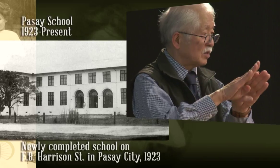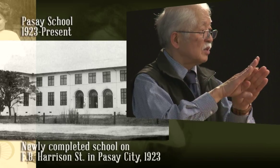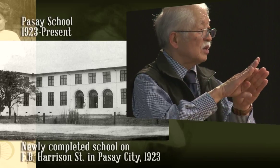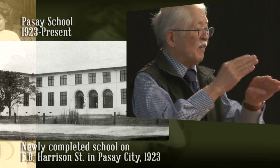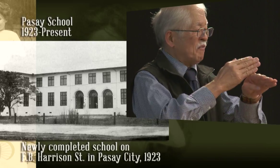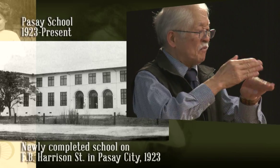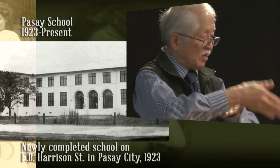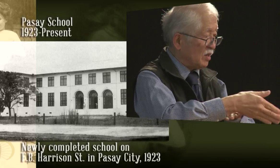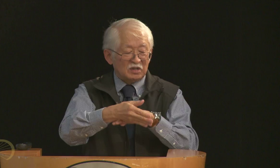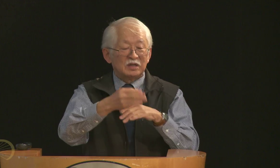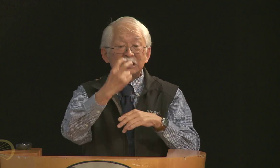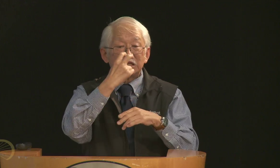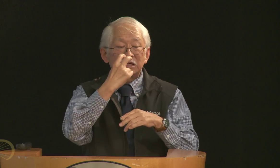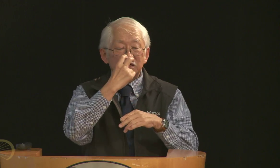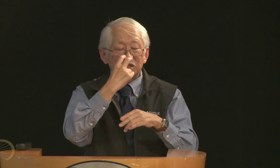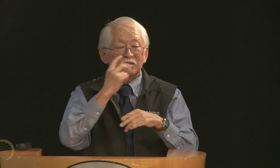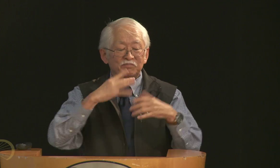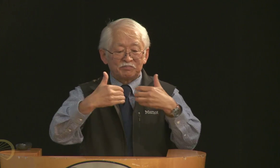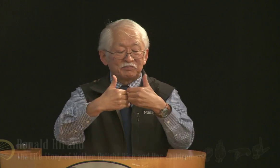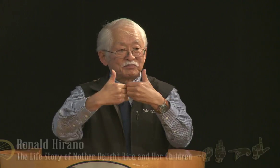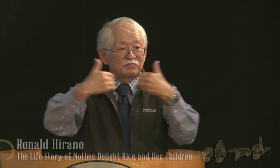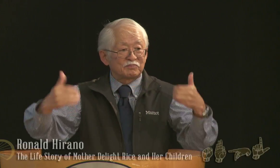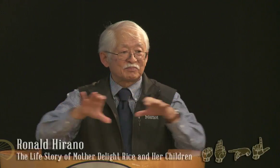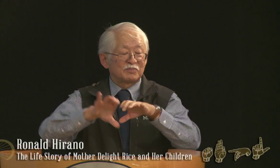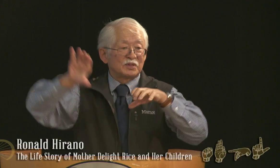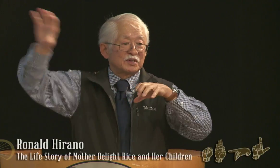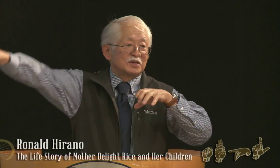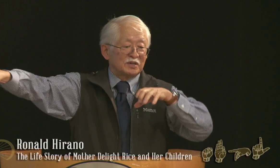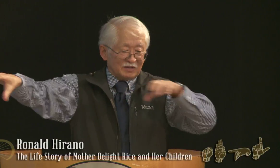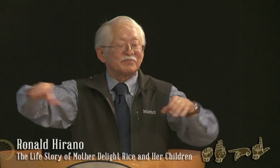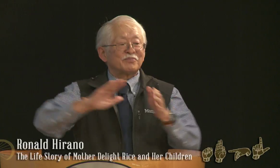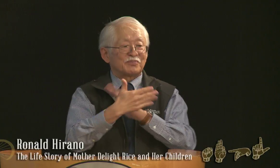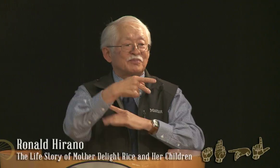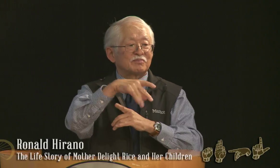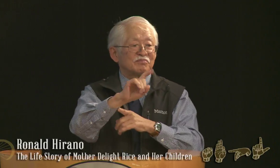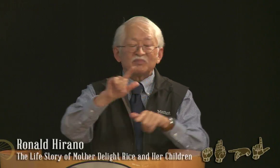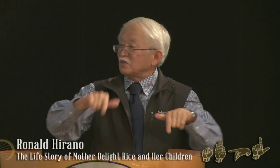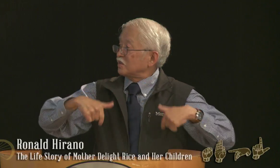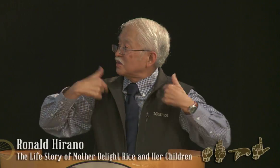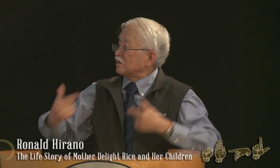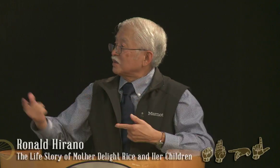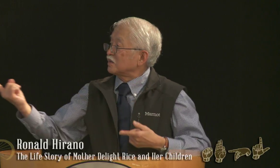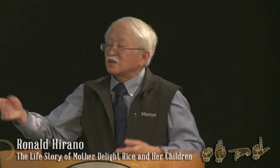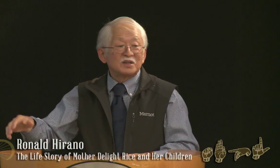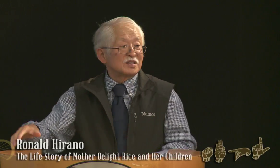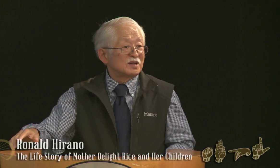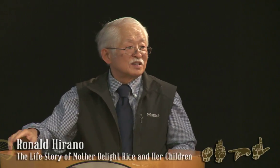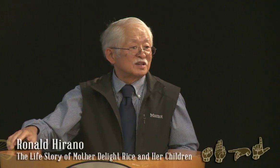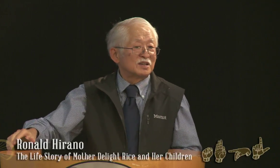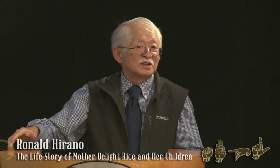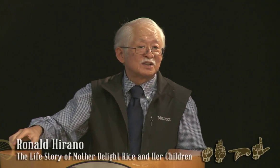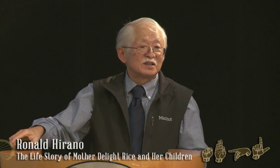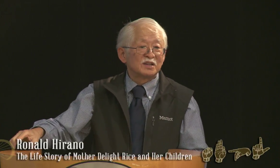to the Philippine School for the Deaf and Blind, and then School for the Deaf when the, when the blind students were sent to another campus.